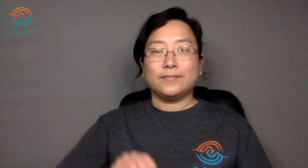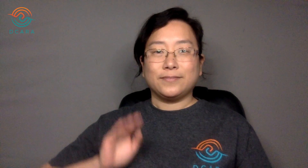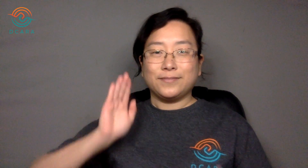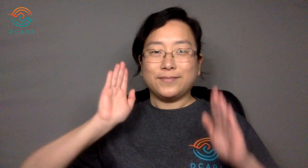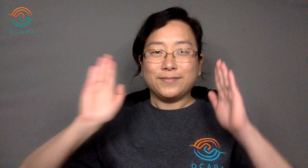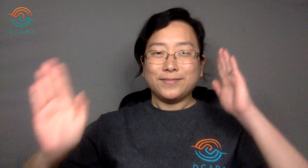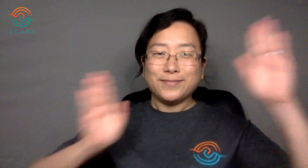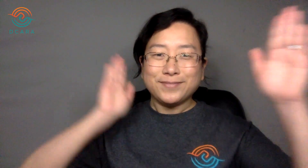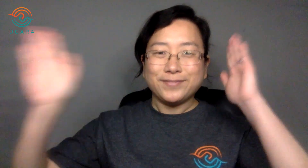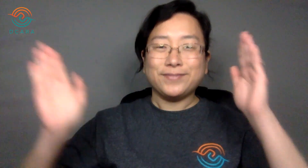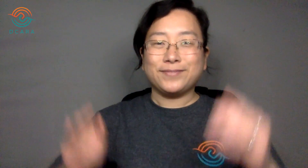Hey!